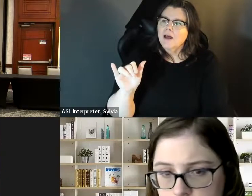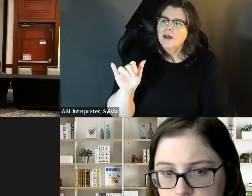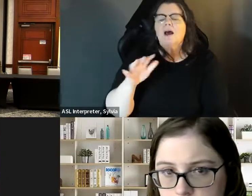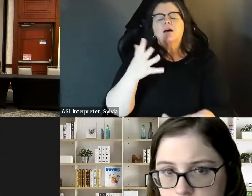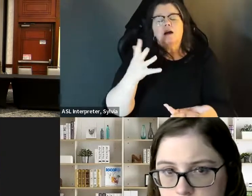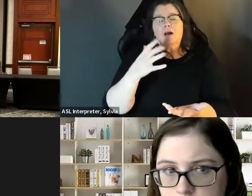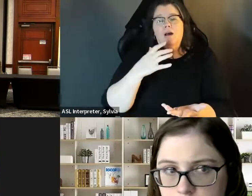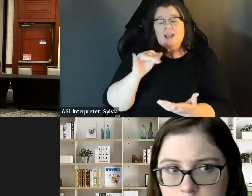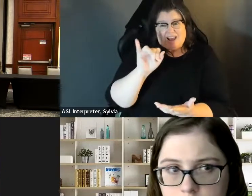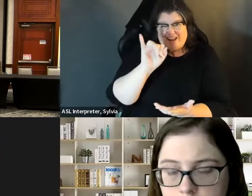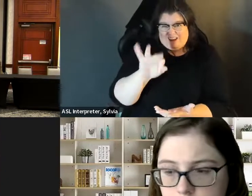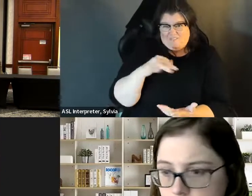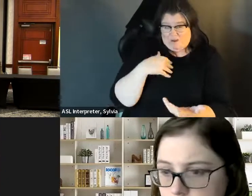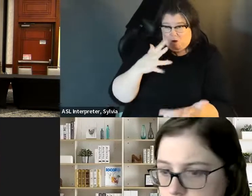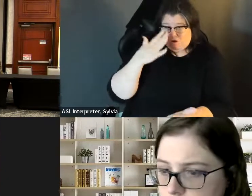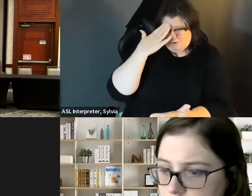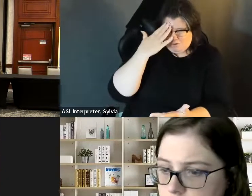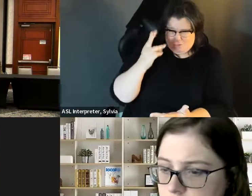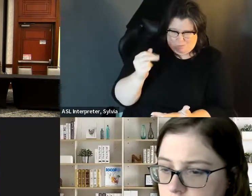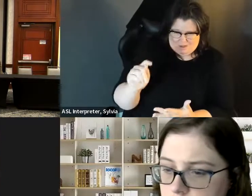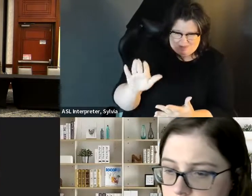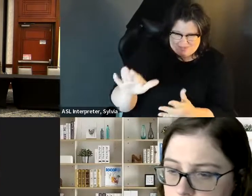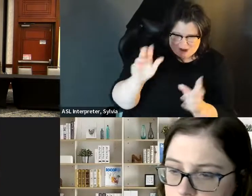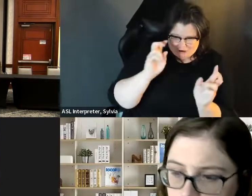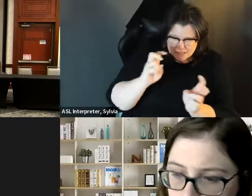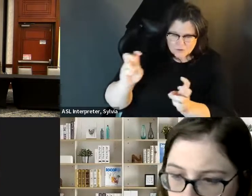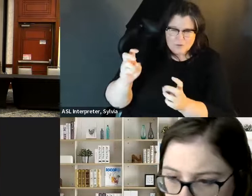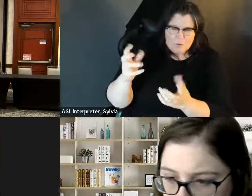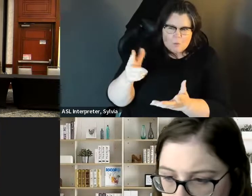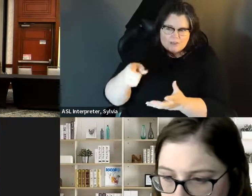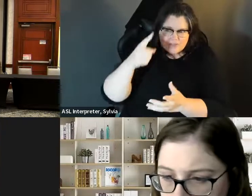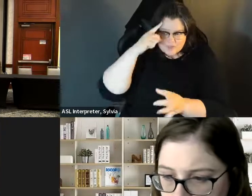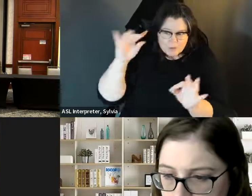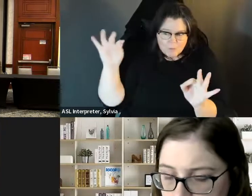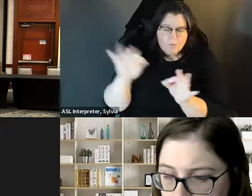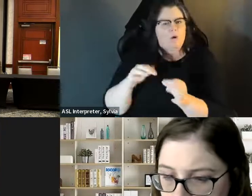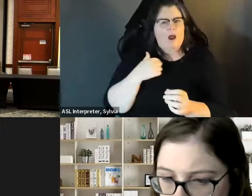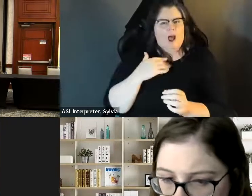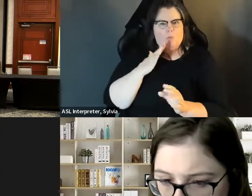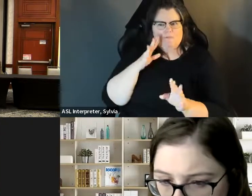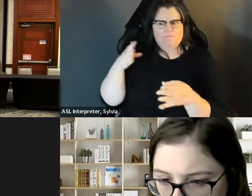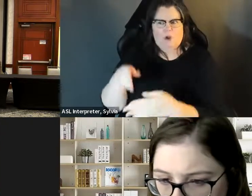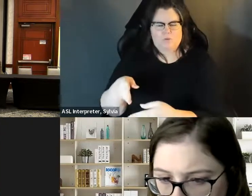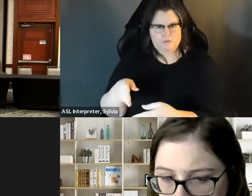, first and foremost, I would ask them, you know, what's important? I would hope I'd have that conversation first important to them, you know. Then I'm gonna focus on that.